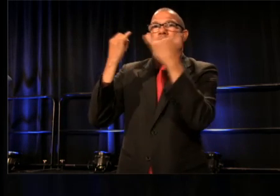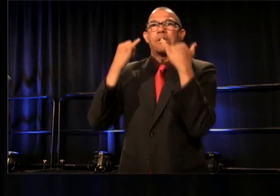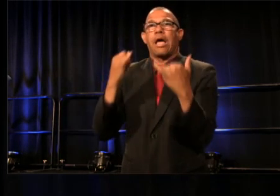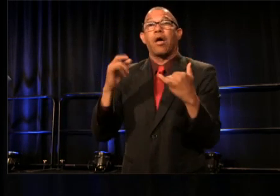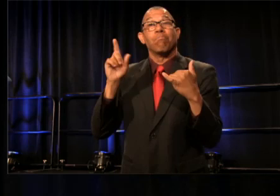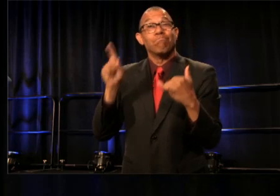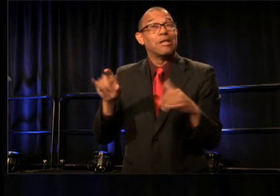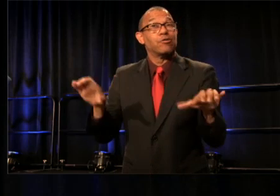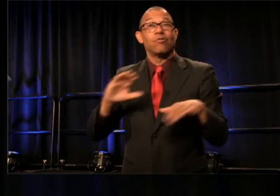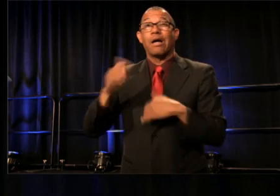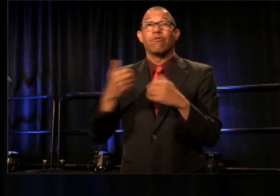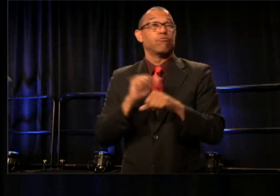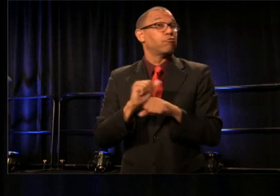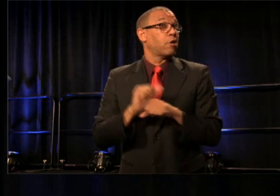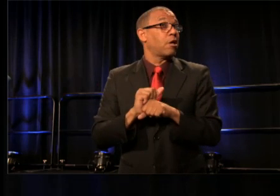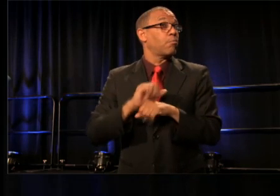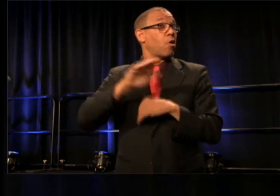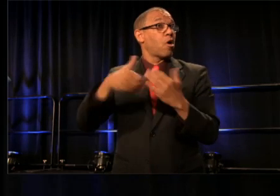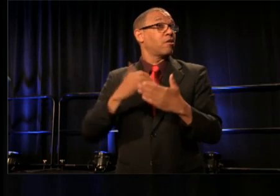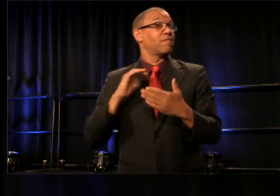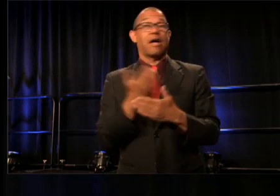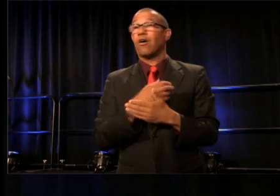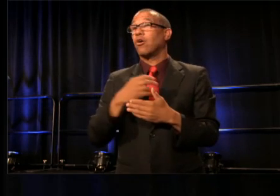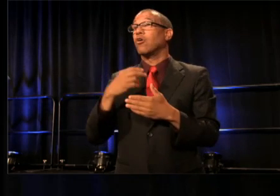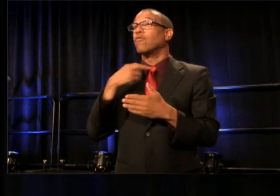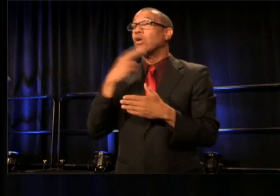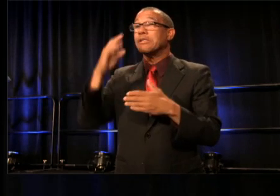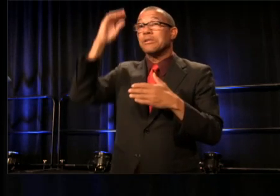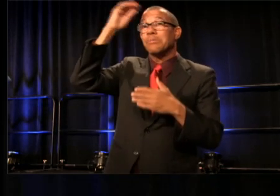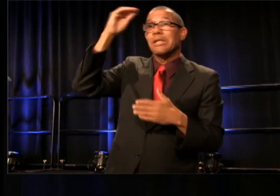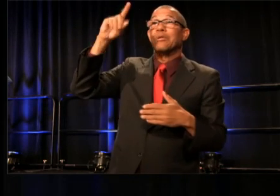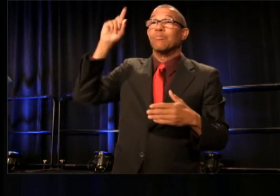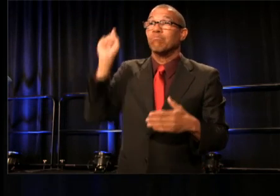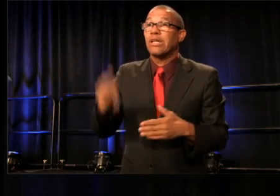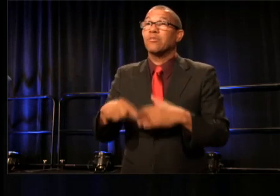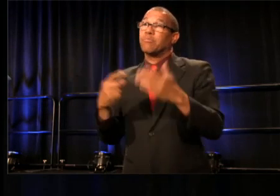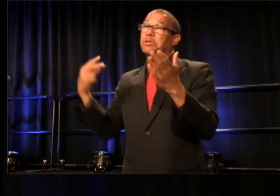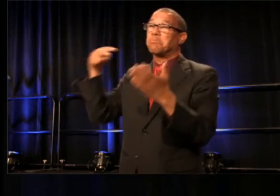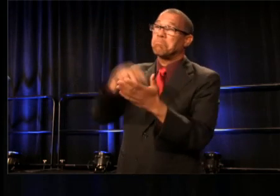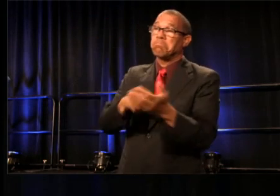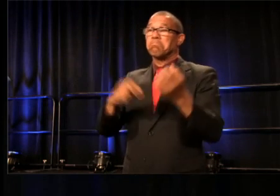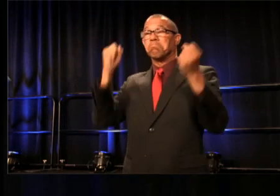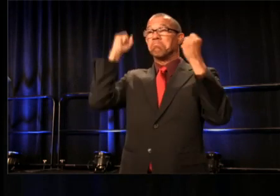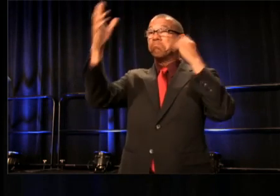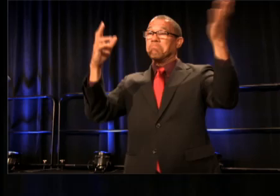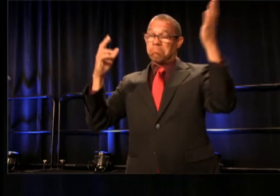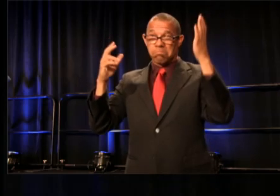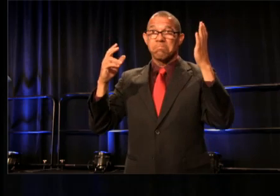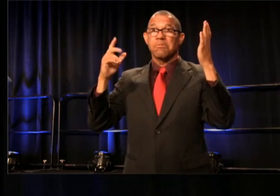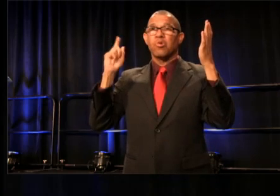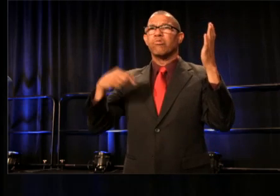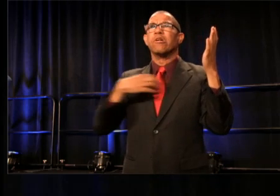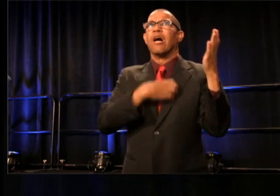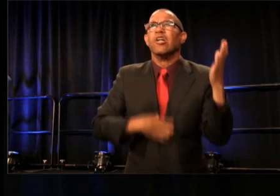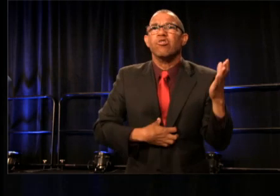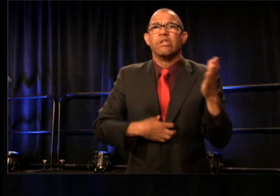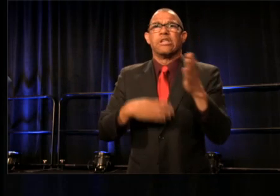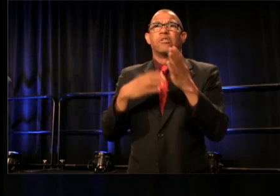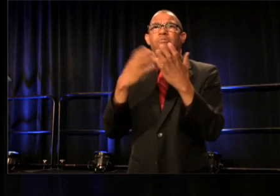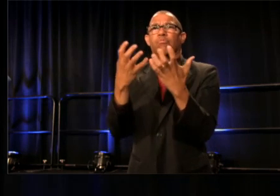All voices must be heard, even if we have to sit in or stand up. We are hungry, we have open ears and open hearts